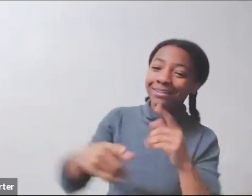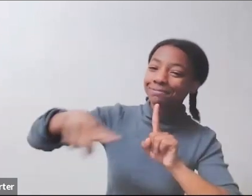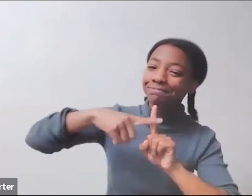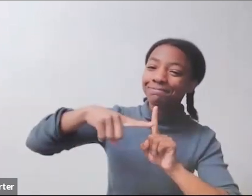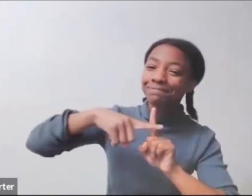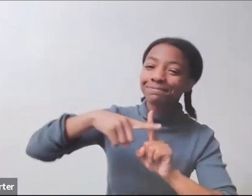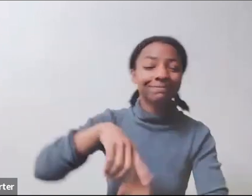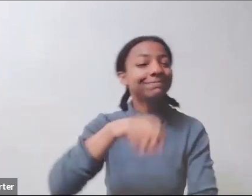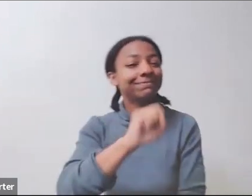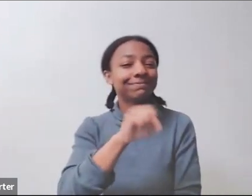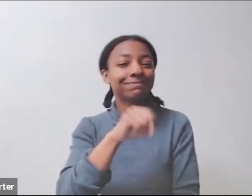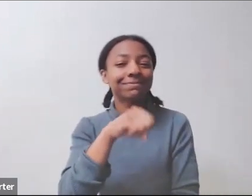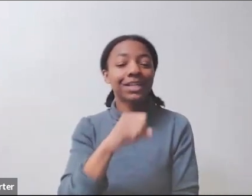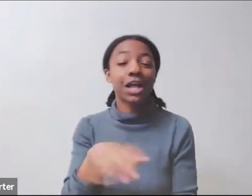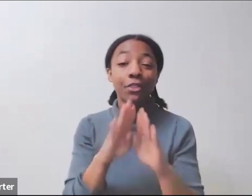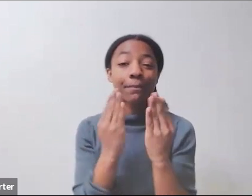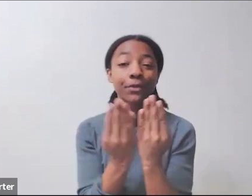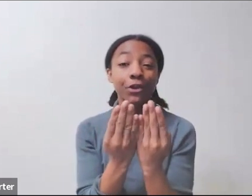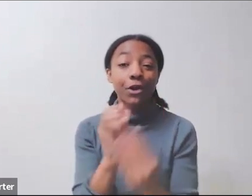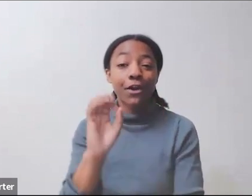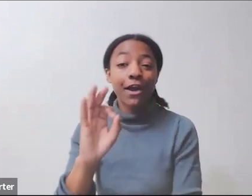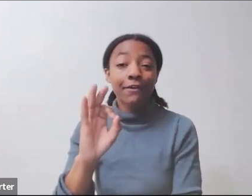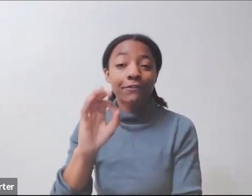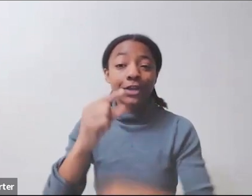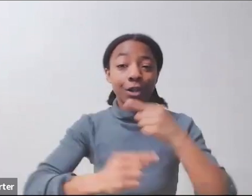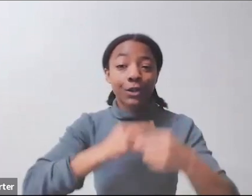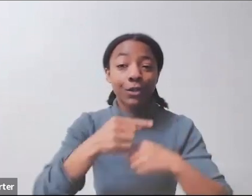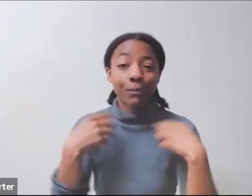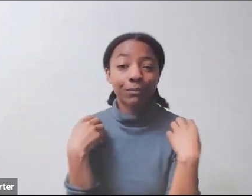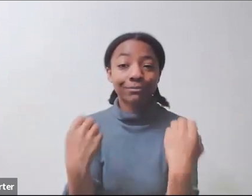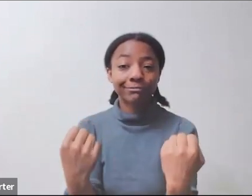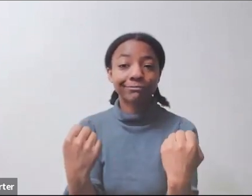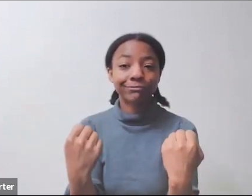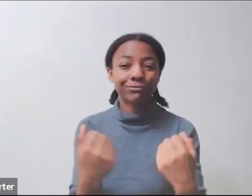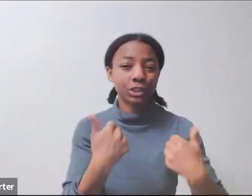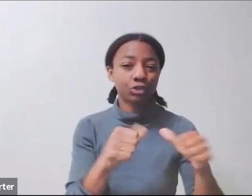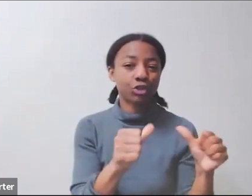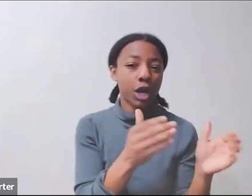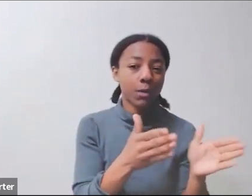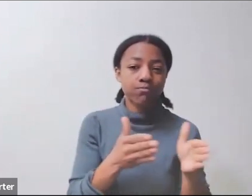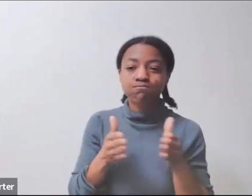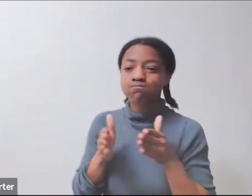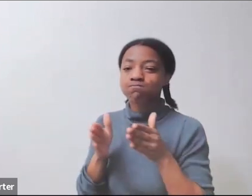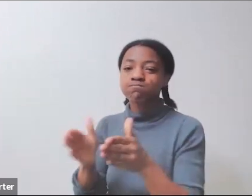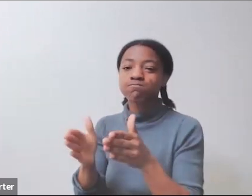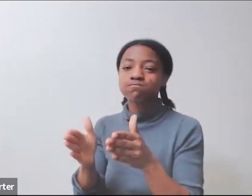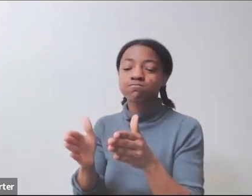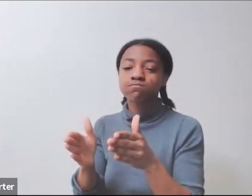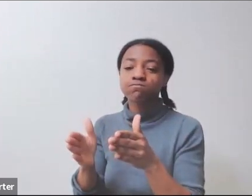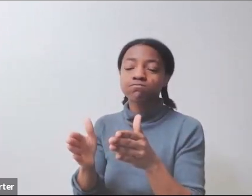is trying to do more general work on trying to integrate disability into our programming right now.